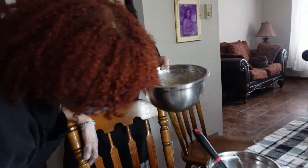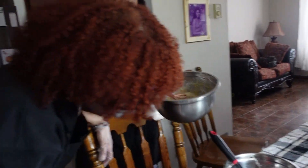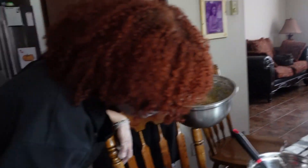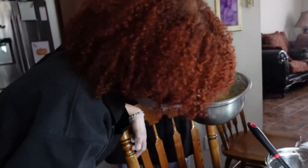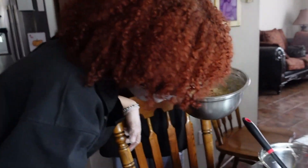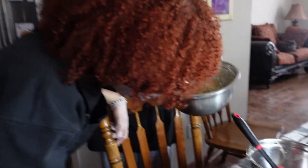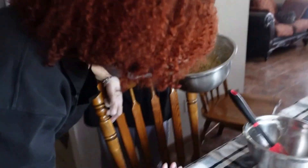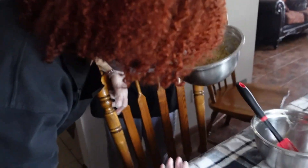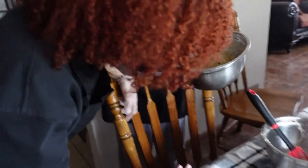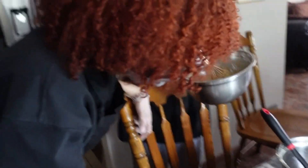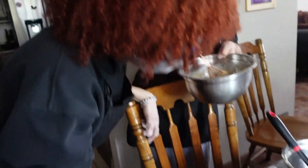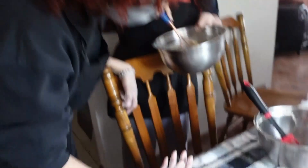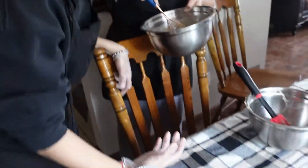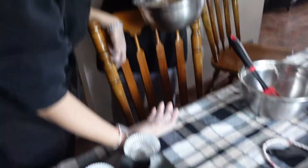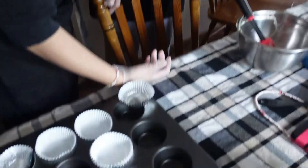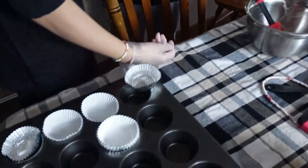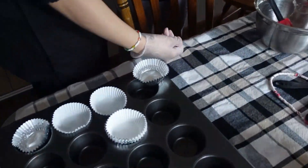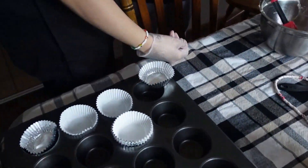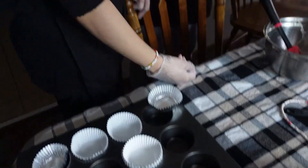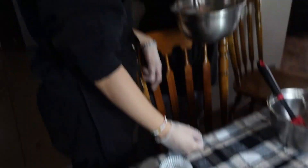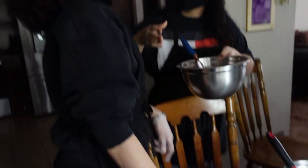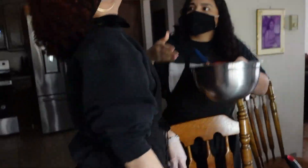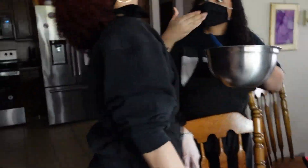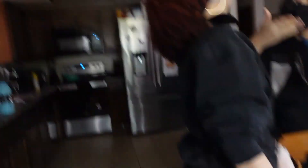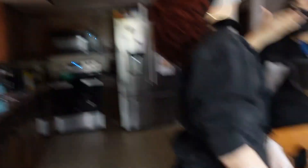you have to pour it in the um cups Alyssa